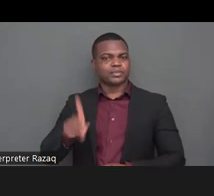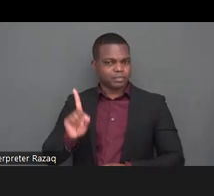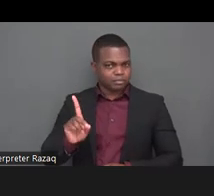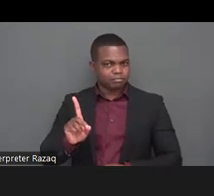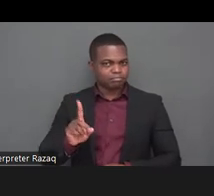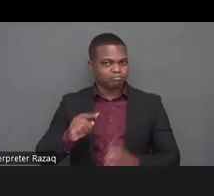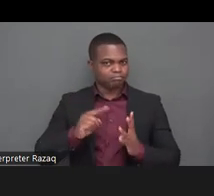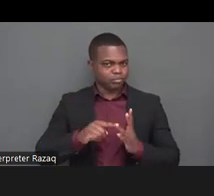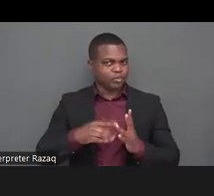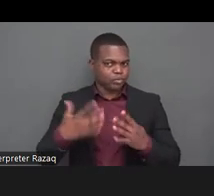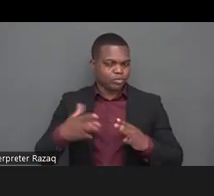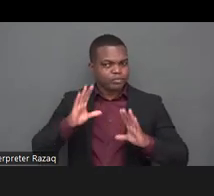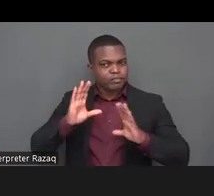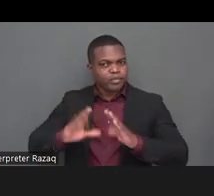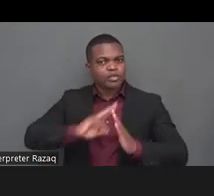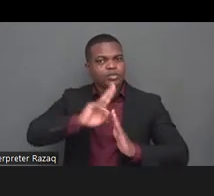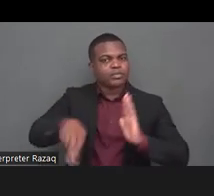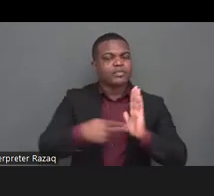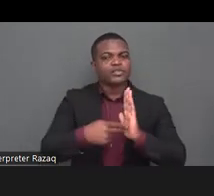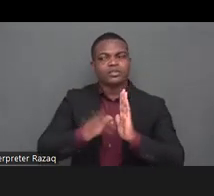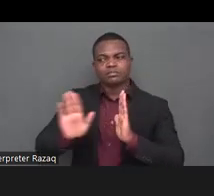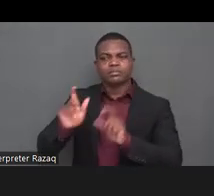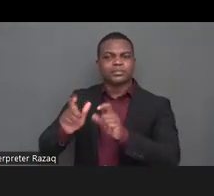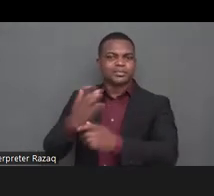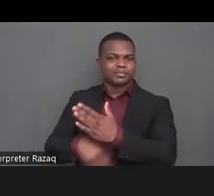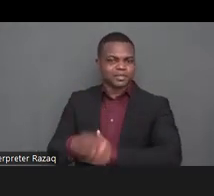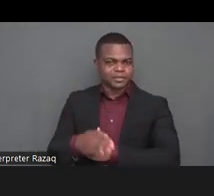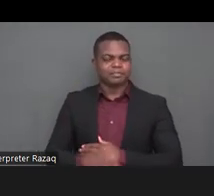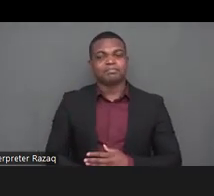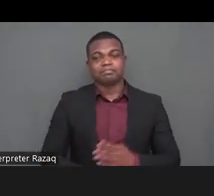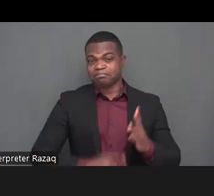organizations throughout her career advocating for disability rights and implementation of the